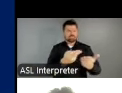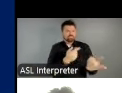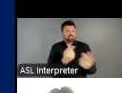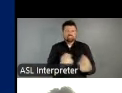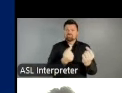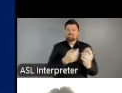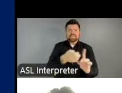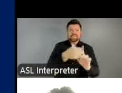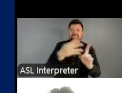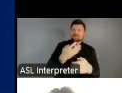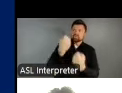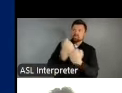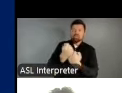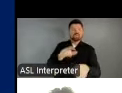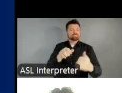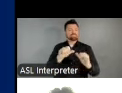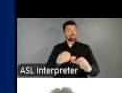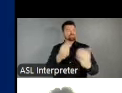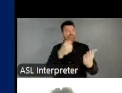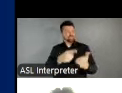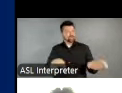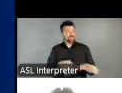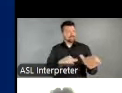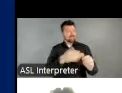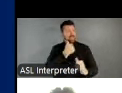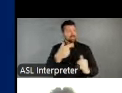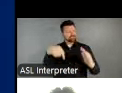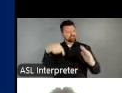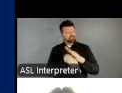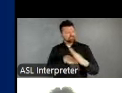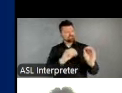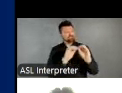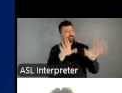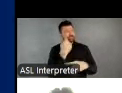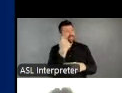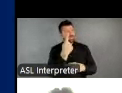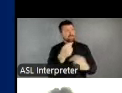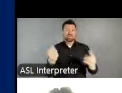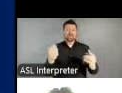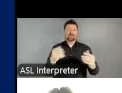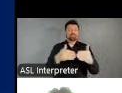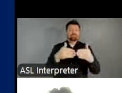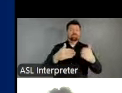research activities to deepen our understanding of the wide-ranging impacts the arts have across